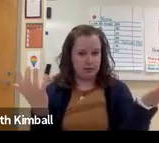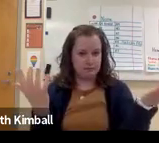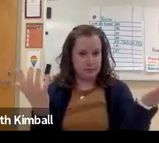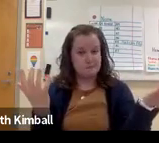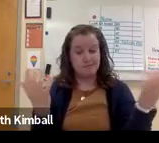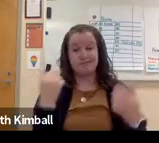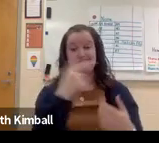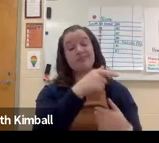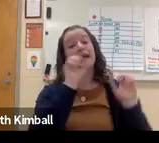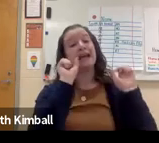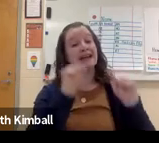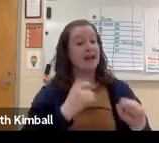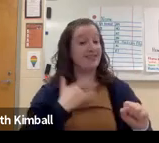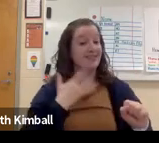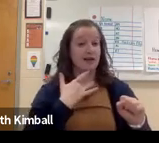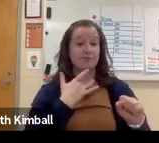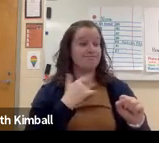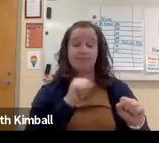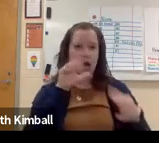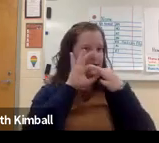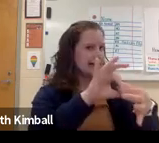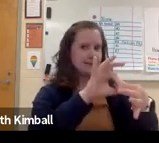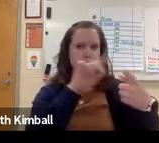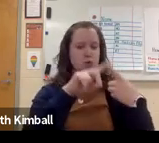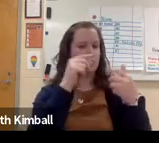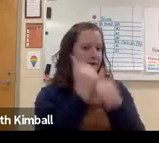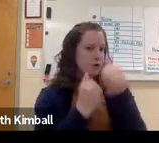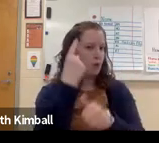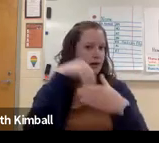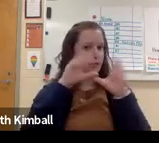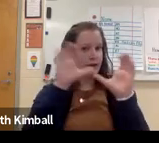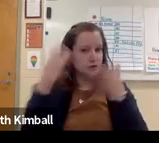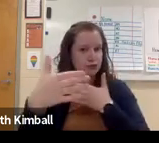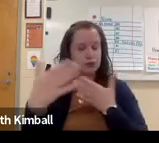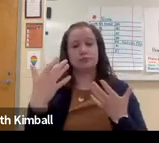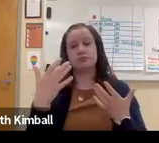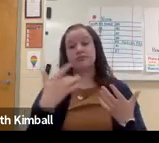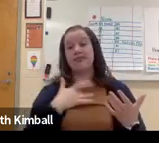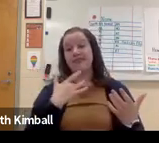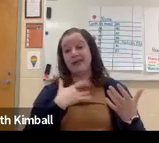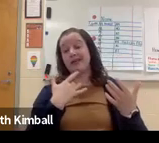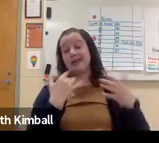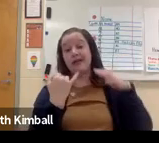That student will not have access to all of that. They may feel disconnected from the other students